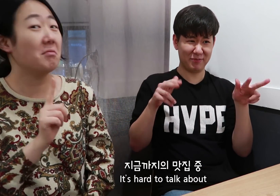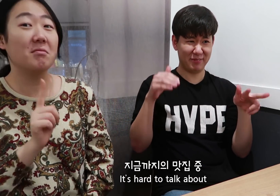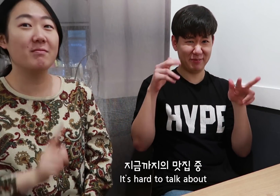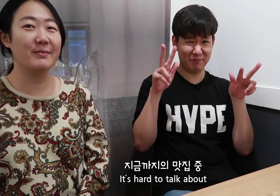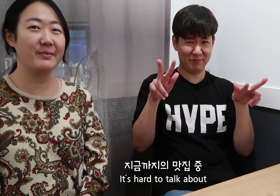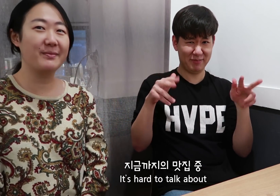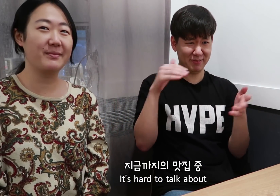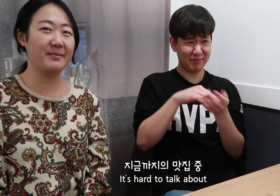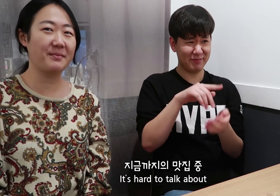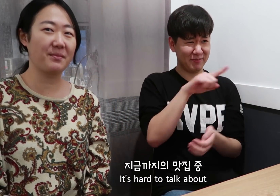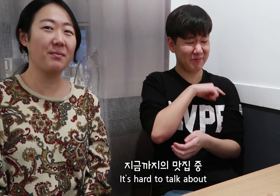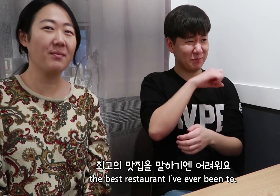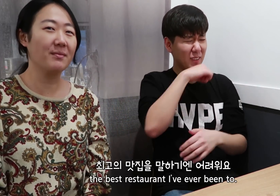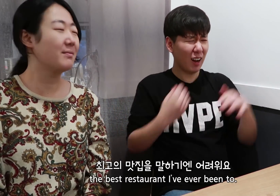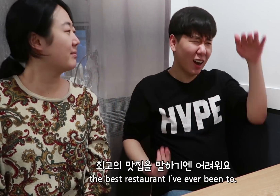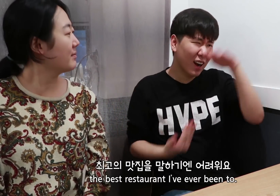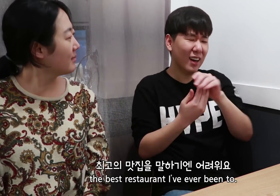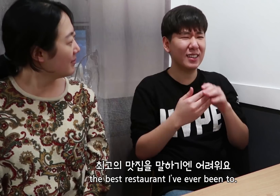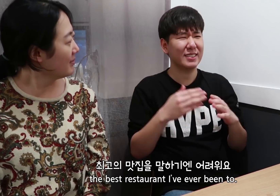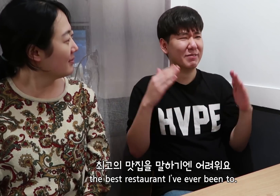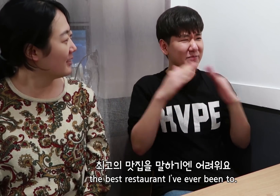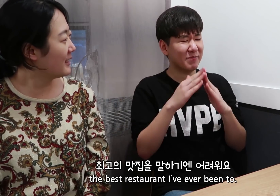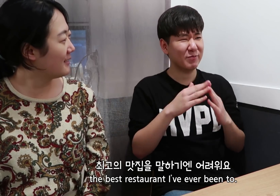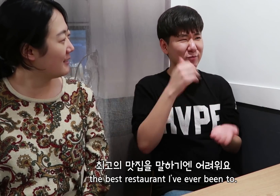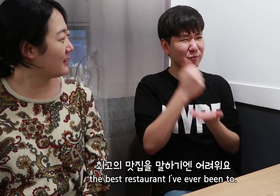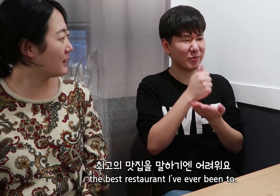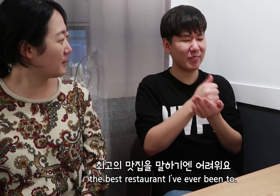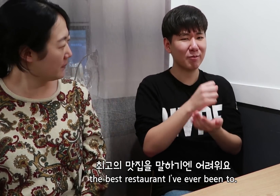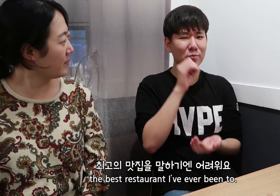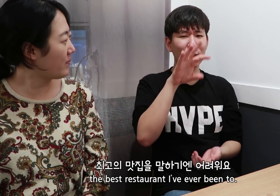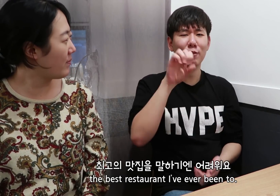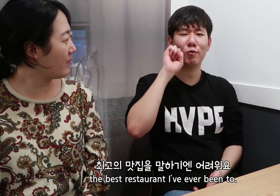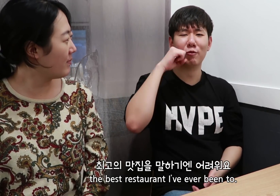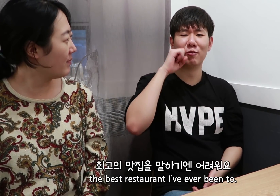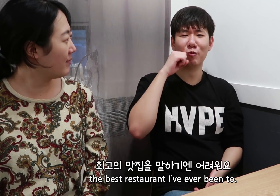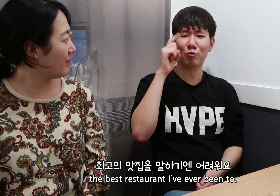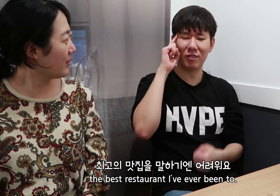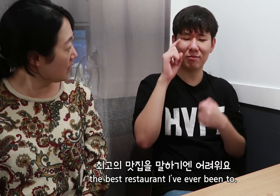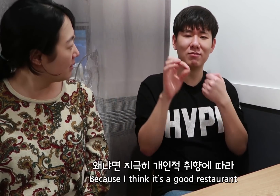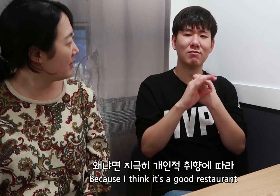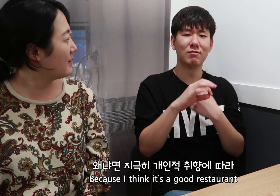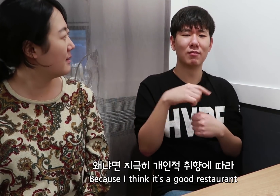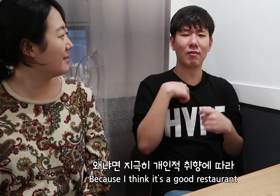It’s hard to talk about the best restaurant I’ve ever been to.